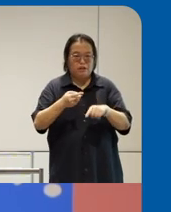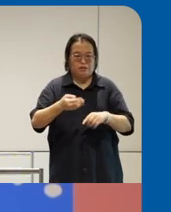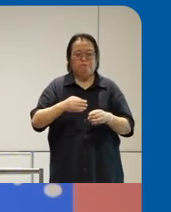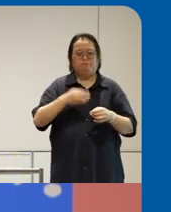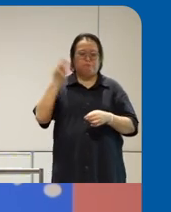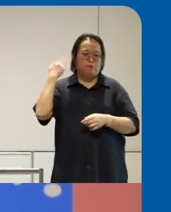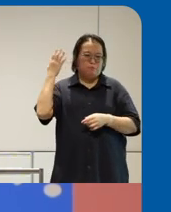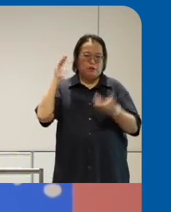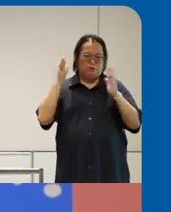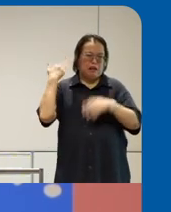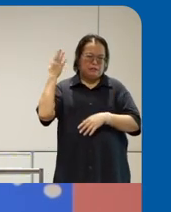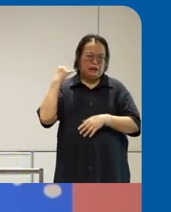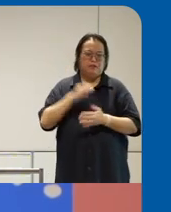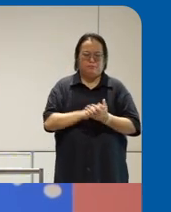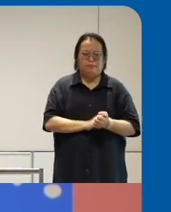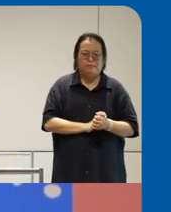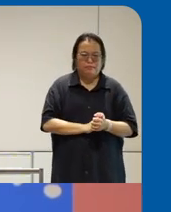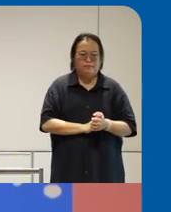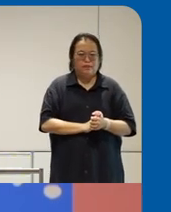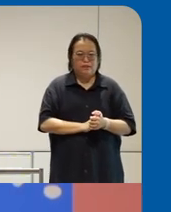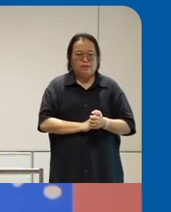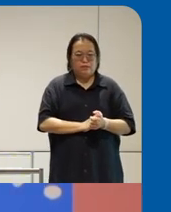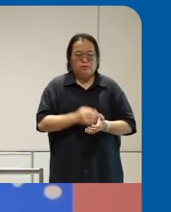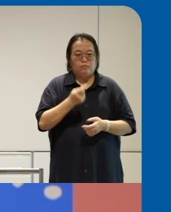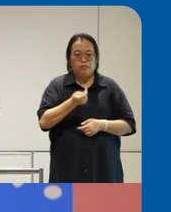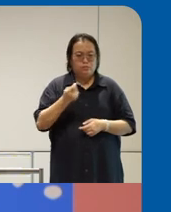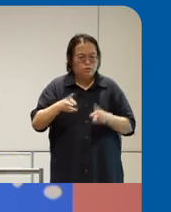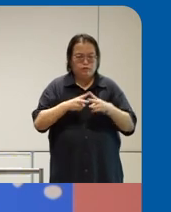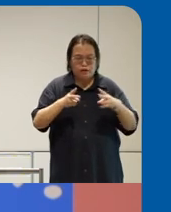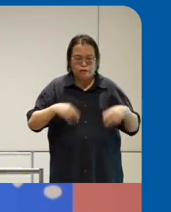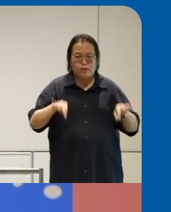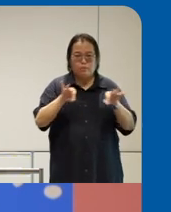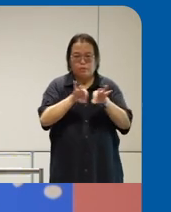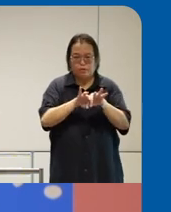that form uh tool is actually particularly very important because um grants applications and go